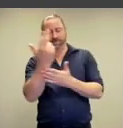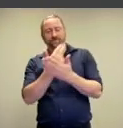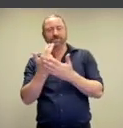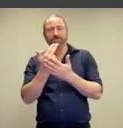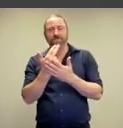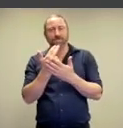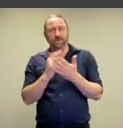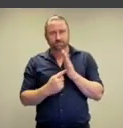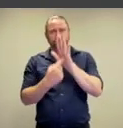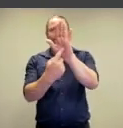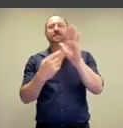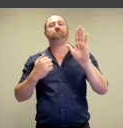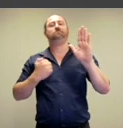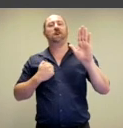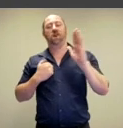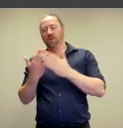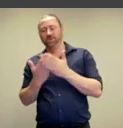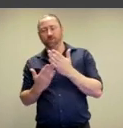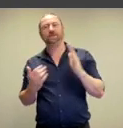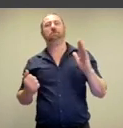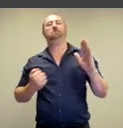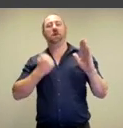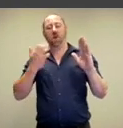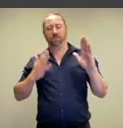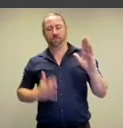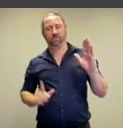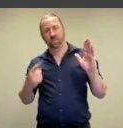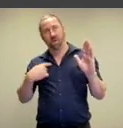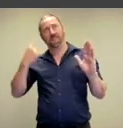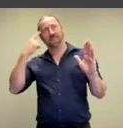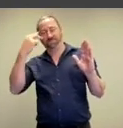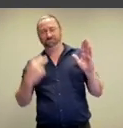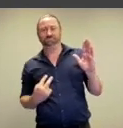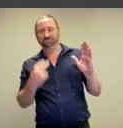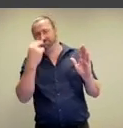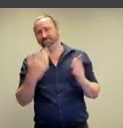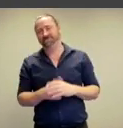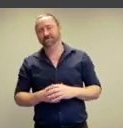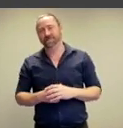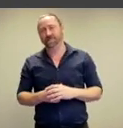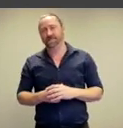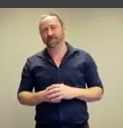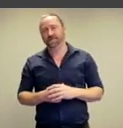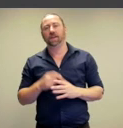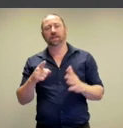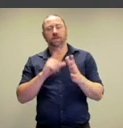artists telling their own stories through their